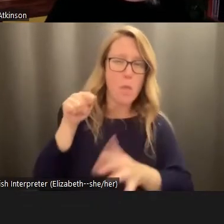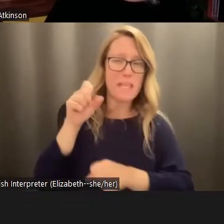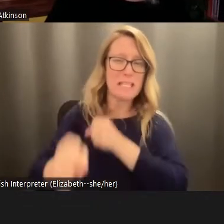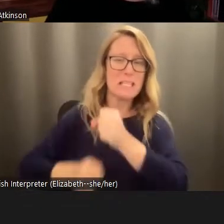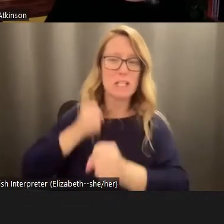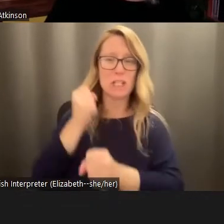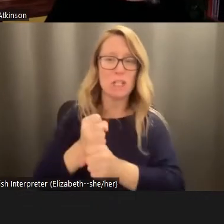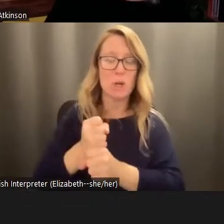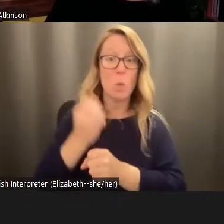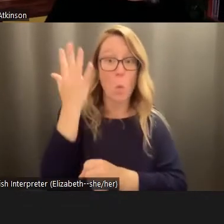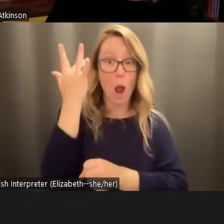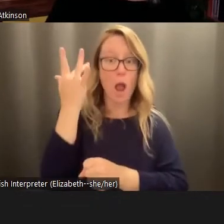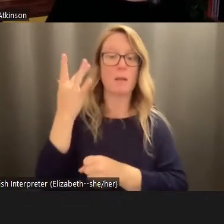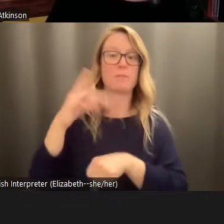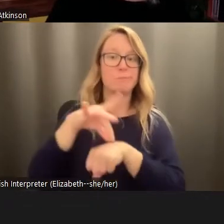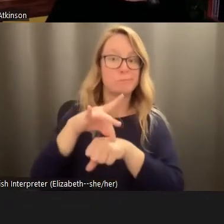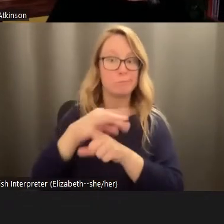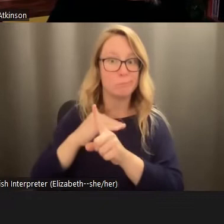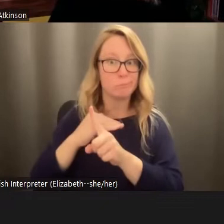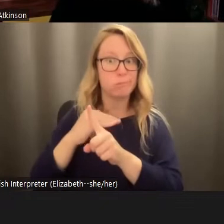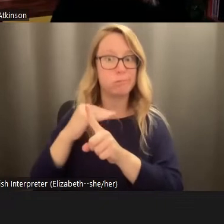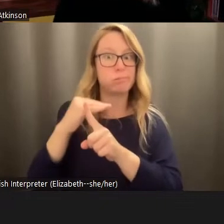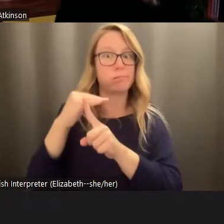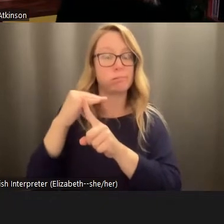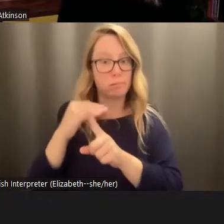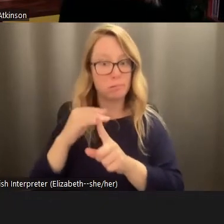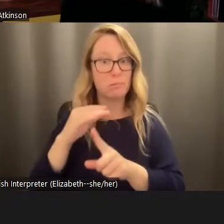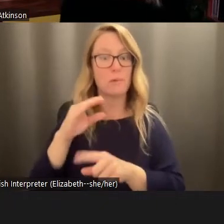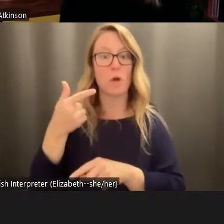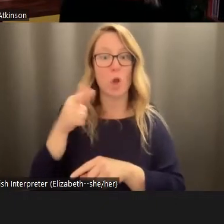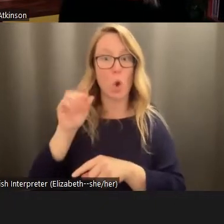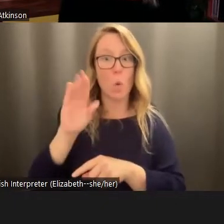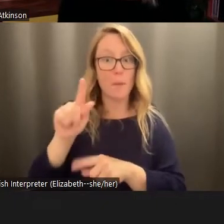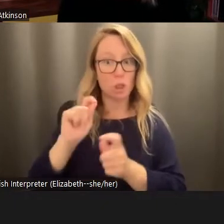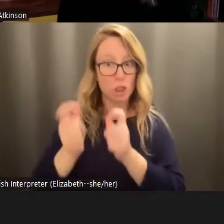global warming and global change. We have homeless people